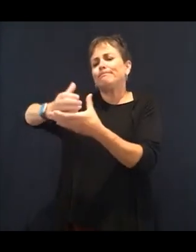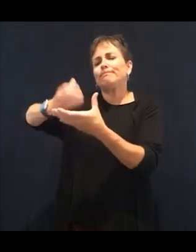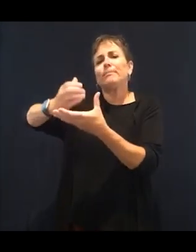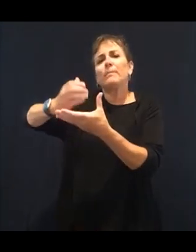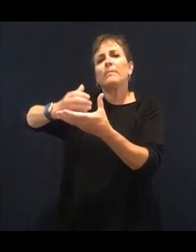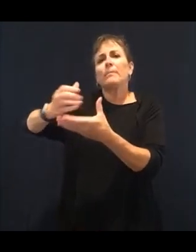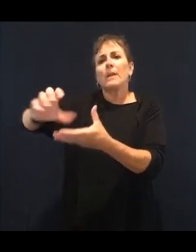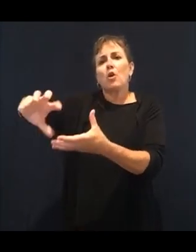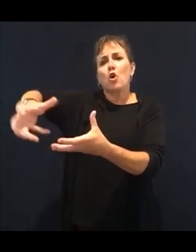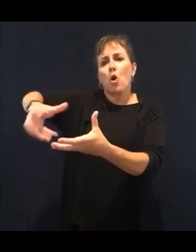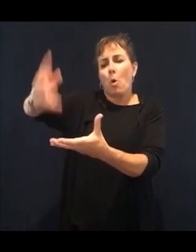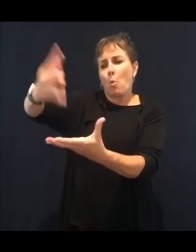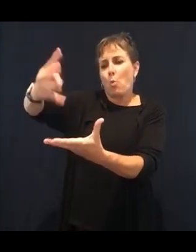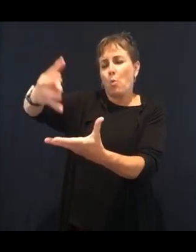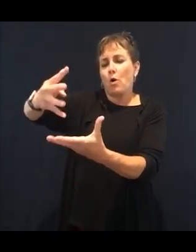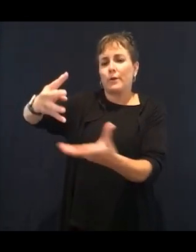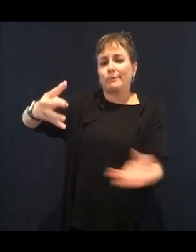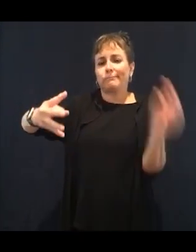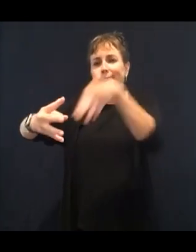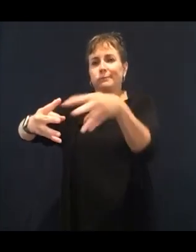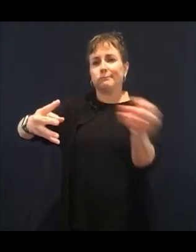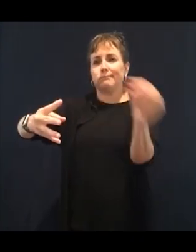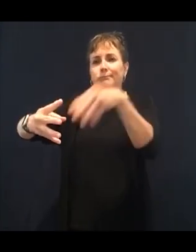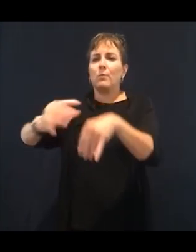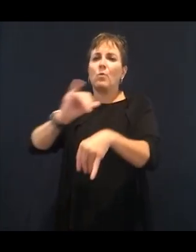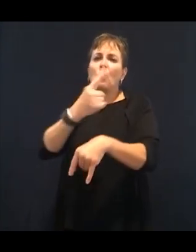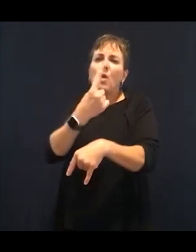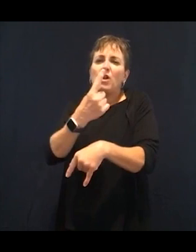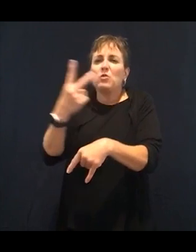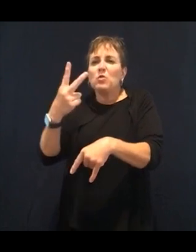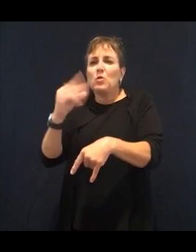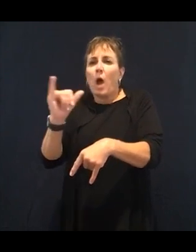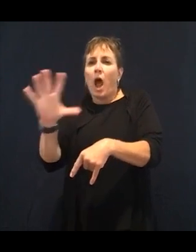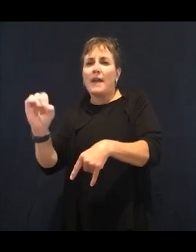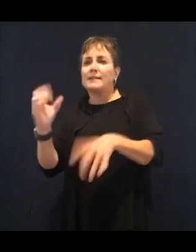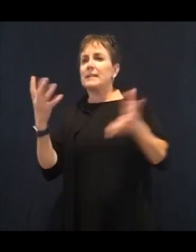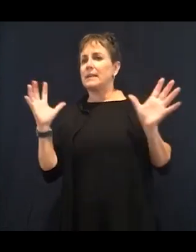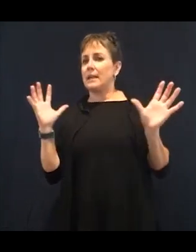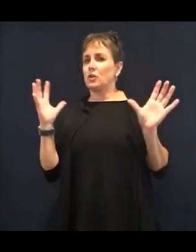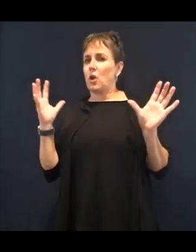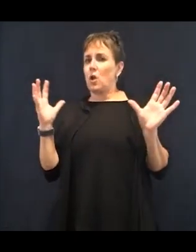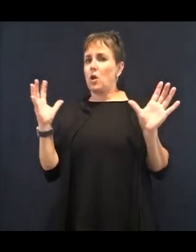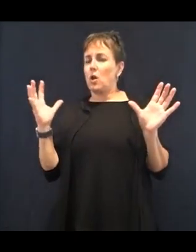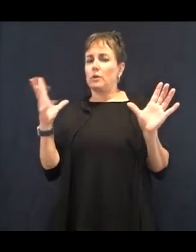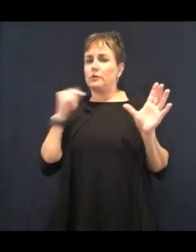is going to actually stop metabolizing your food. It's going to stop